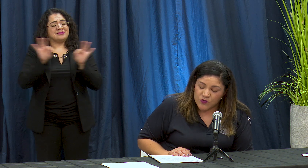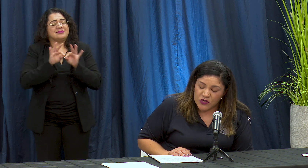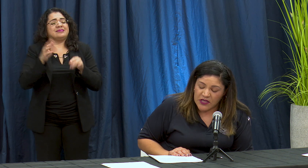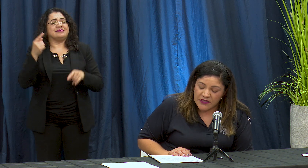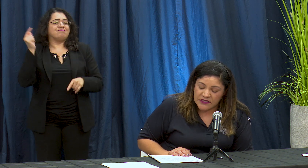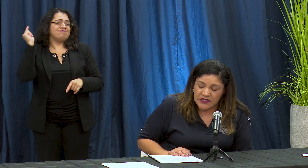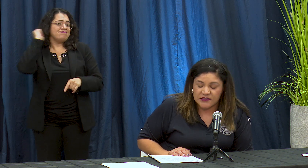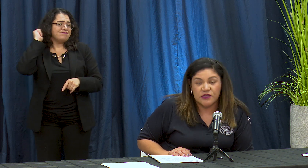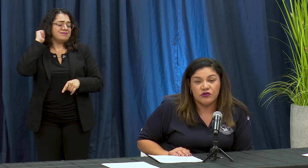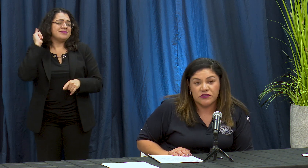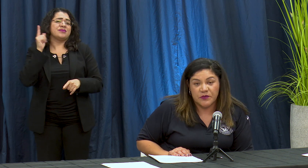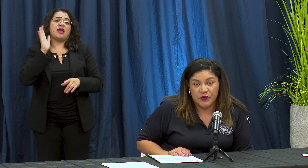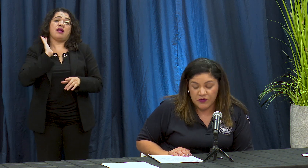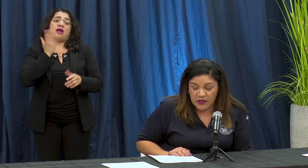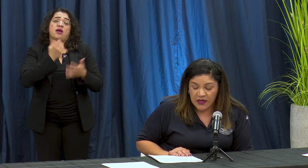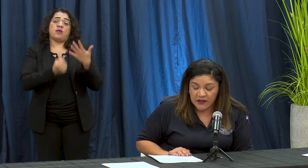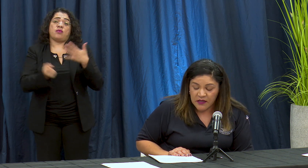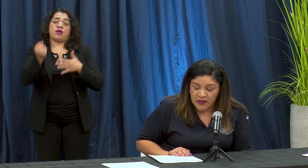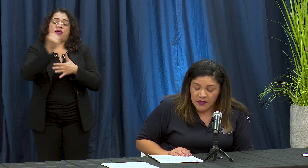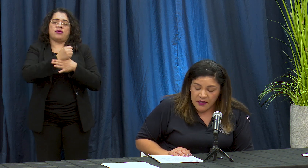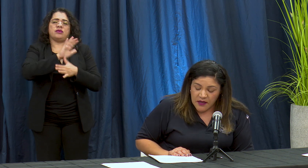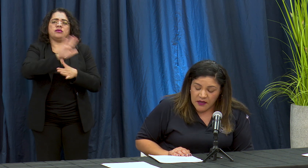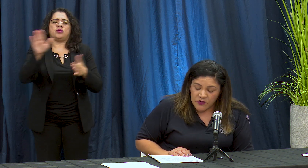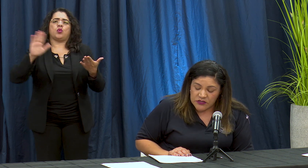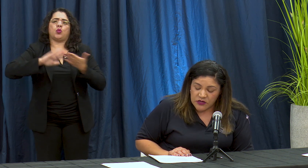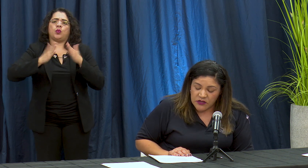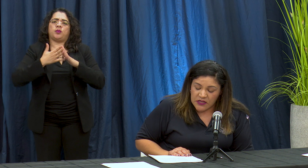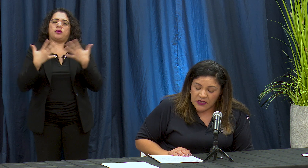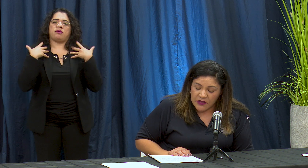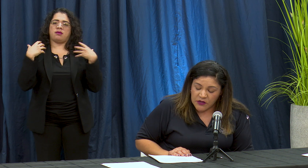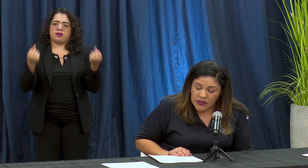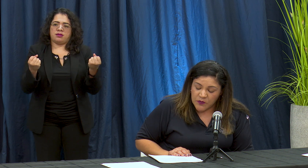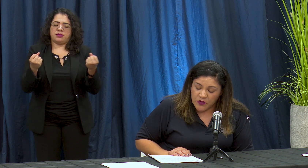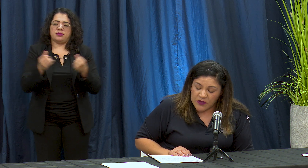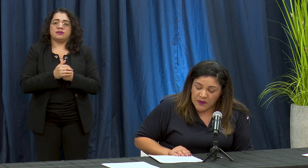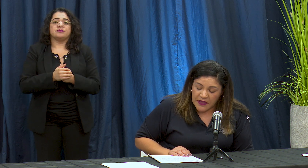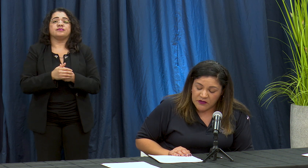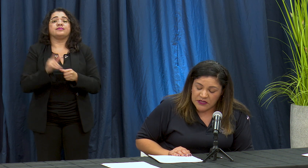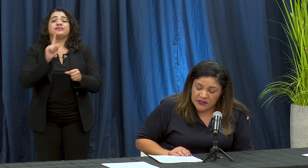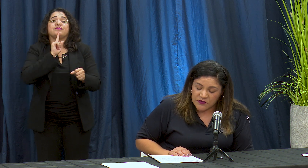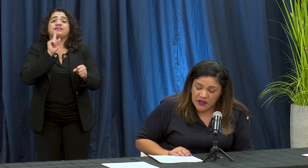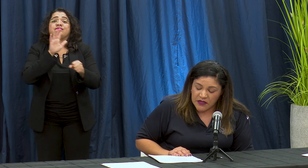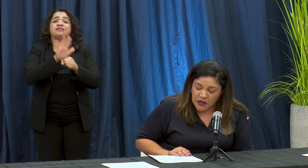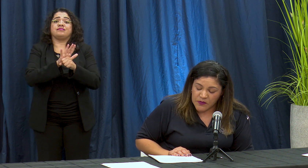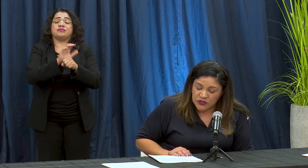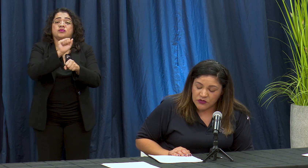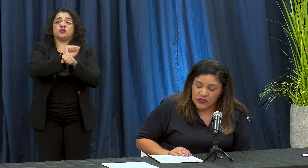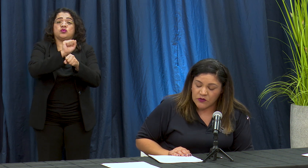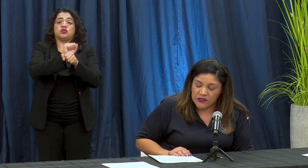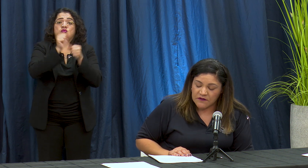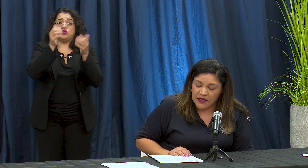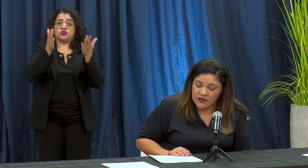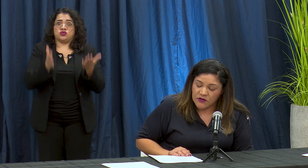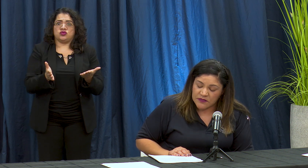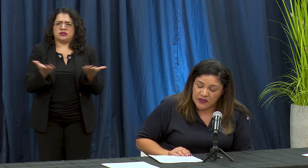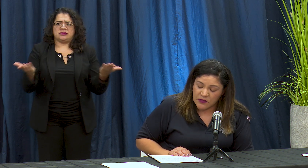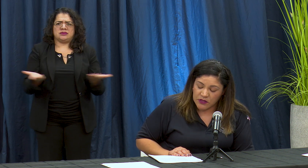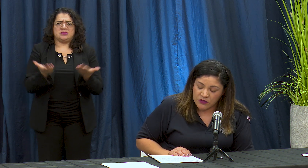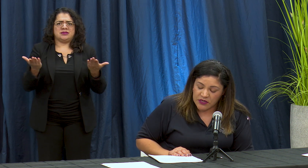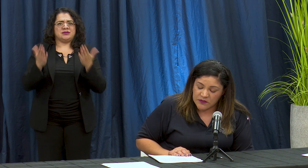comunidad sigue siendo no superior edad nuestro dedicado equipo de empleados de la ciudad de long beach continuo trabajando las venti cuatro brass